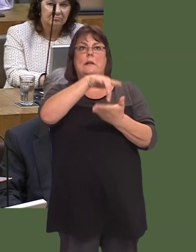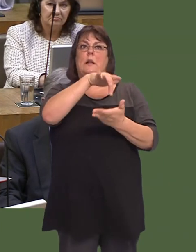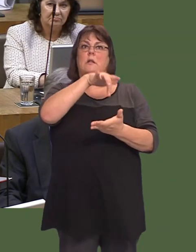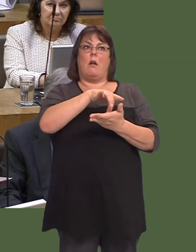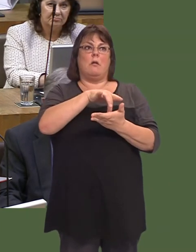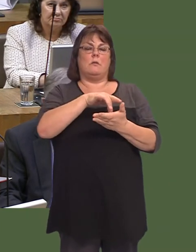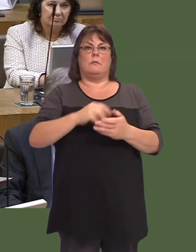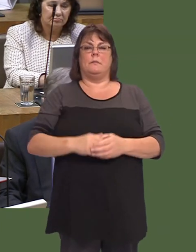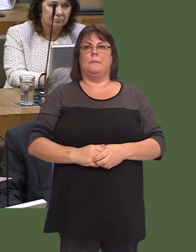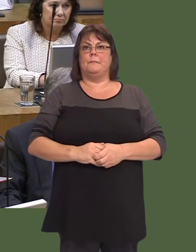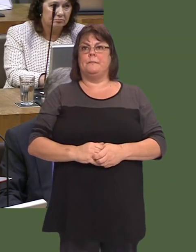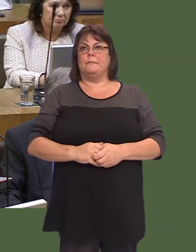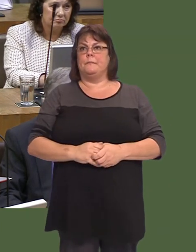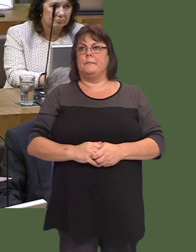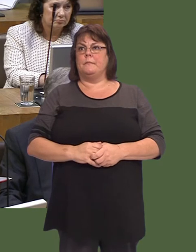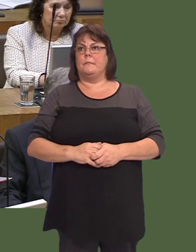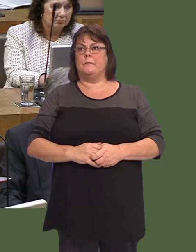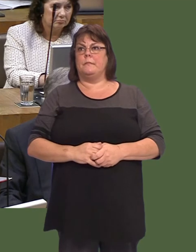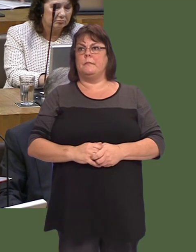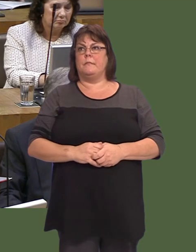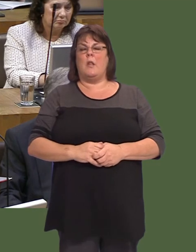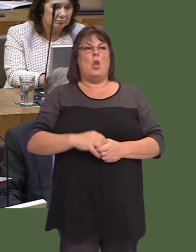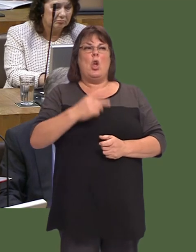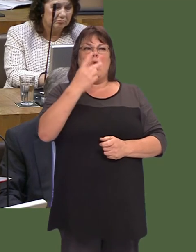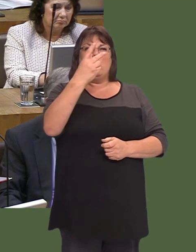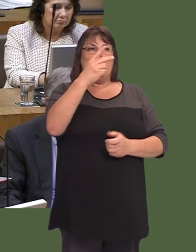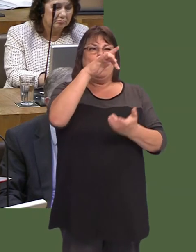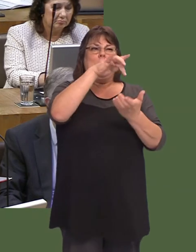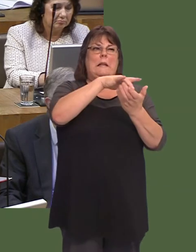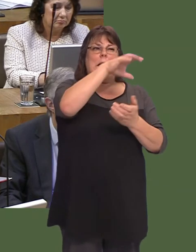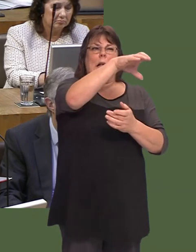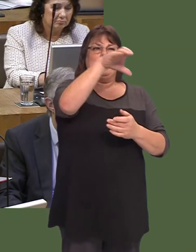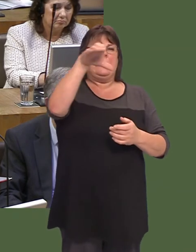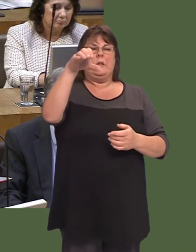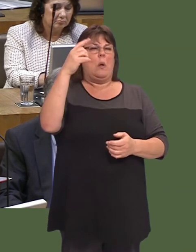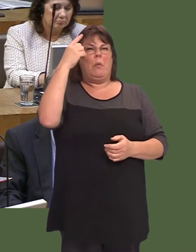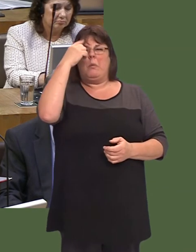ond, wrth gwrs, maeín hollbwysig nawr fod yr argymhellion yn cael eu hystyried ac, wrth gwrs, fod penderfyniad yn dod.